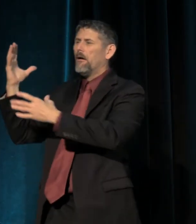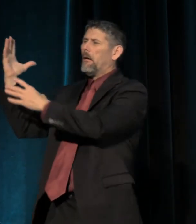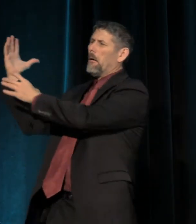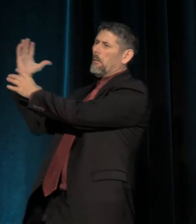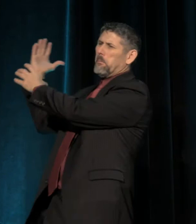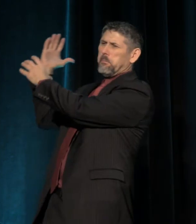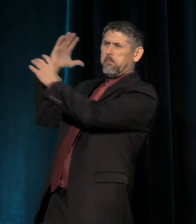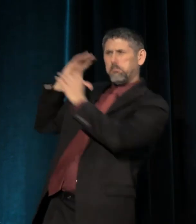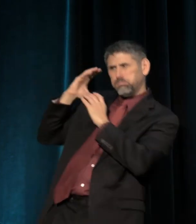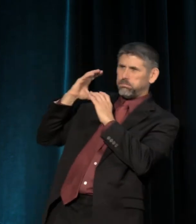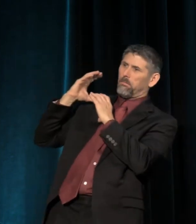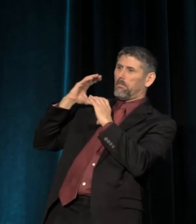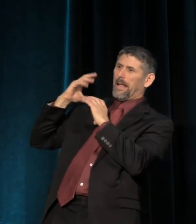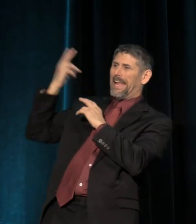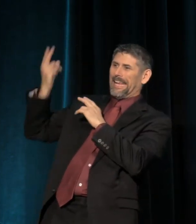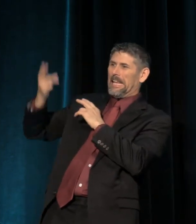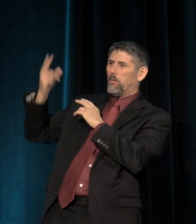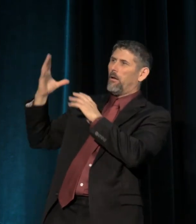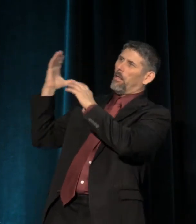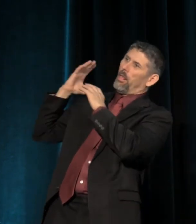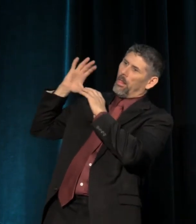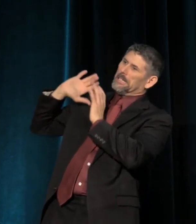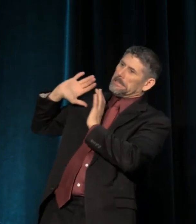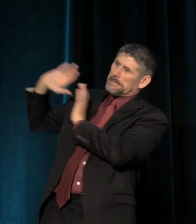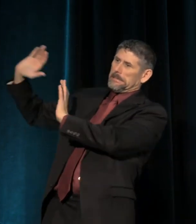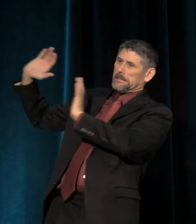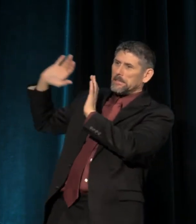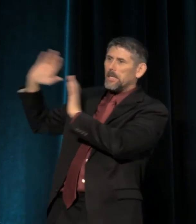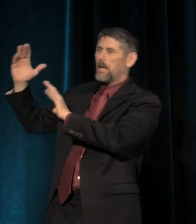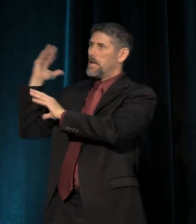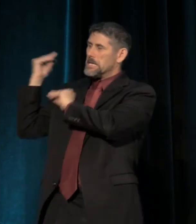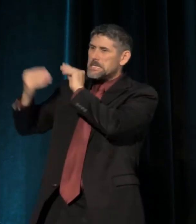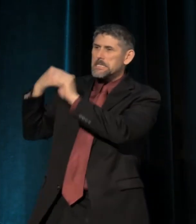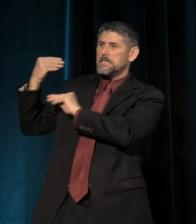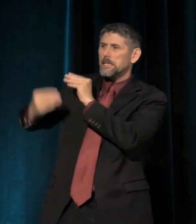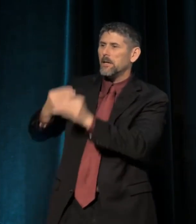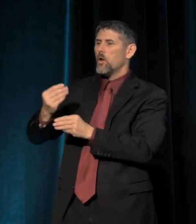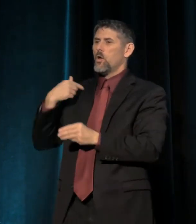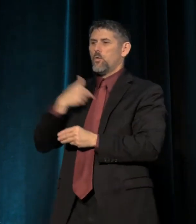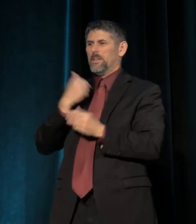We're always fighting against the weight of history. We can talk about the ways history has come full circle